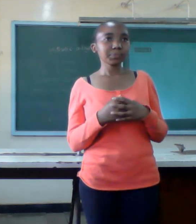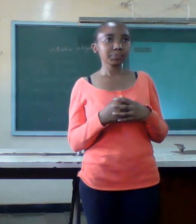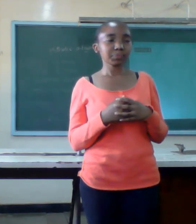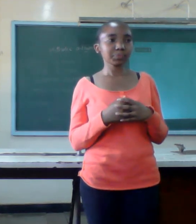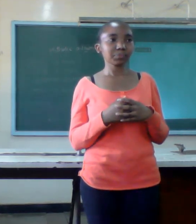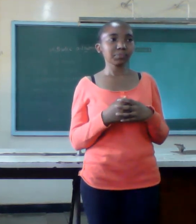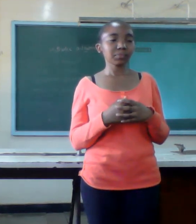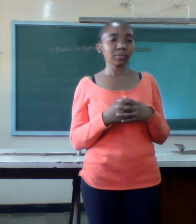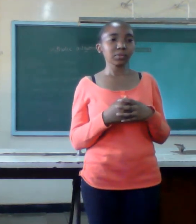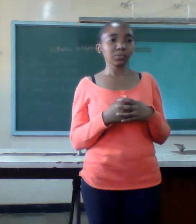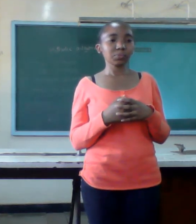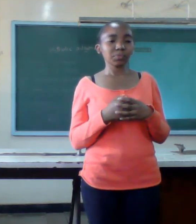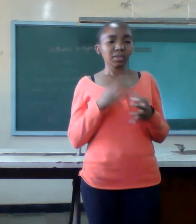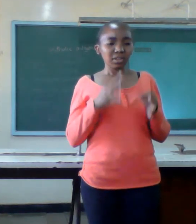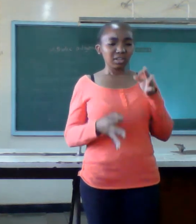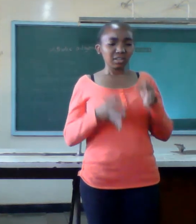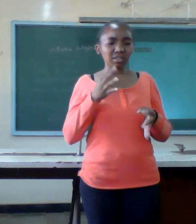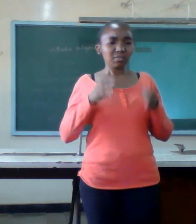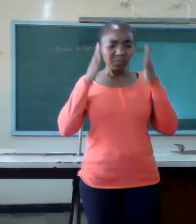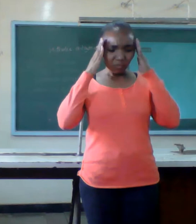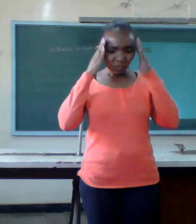family so if you focus on your own policies